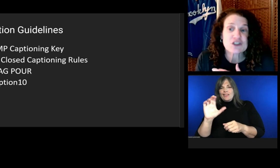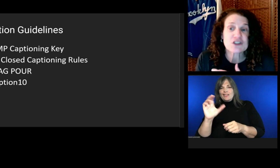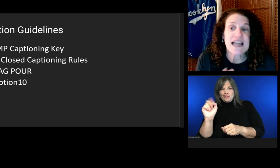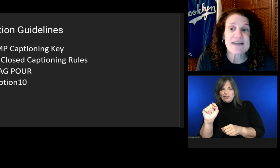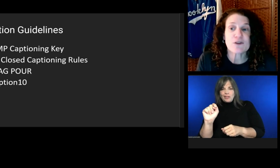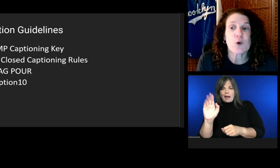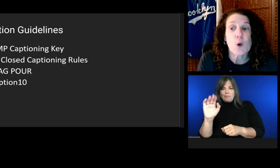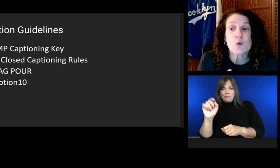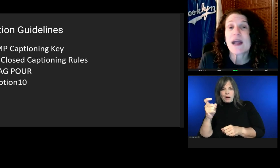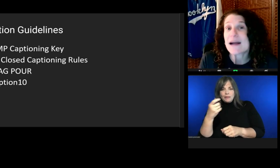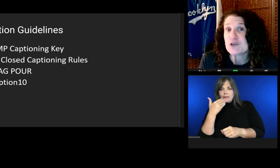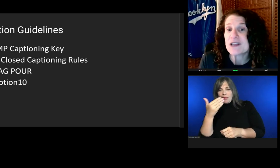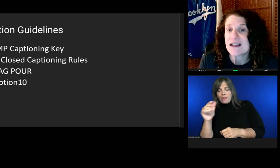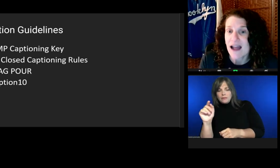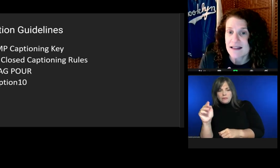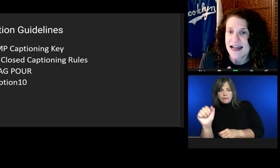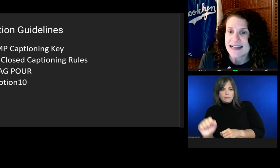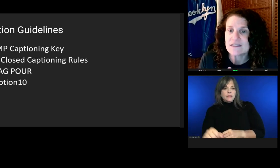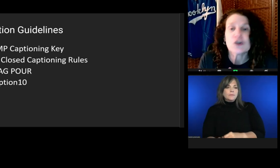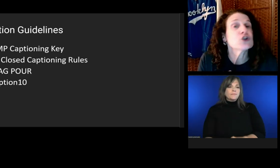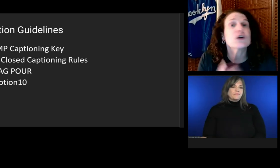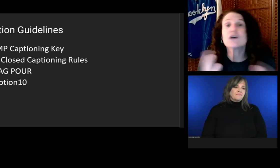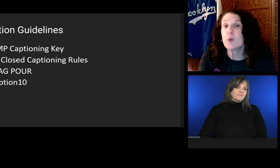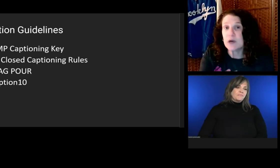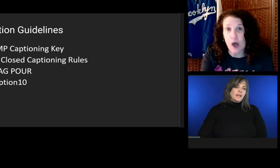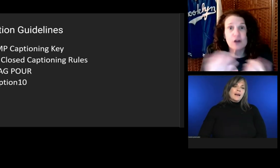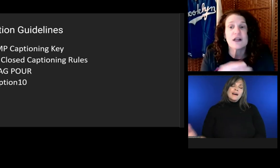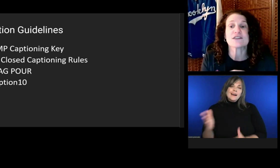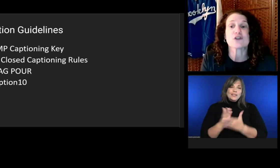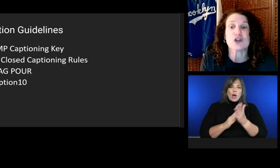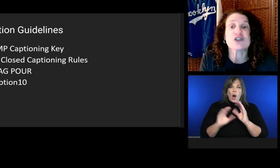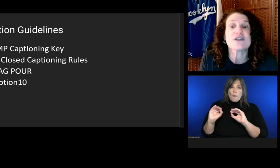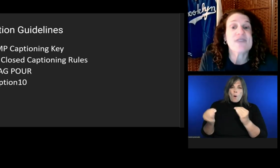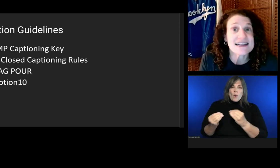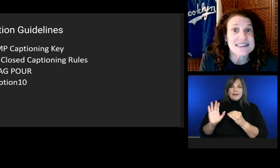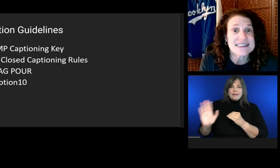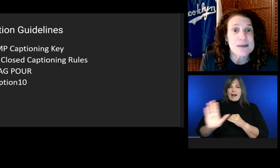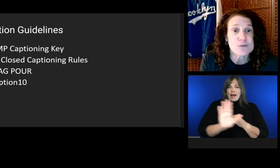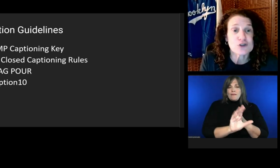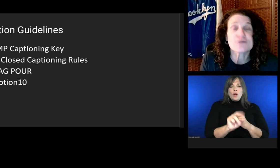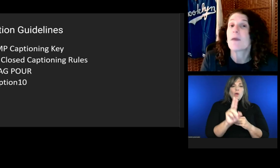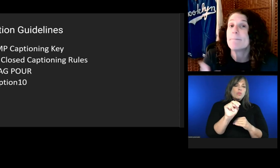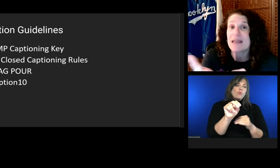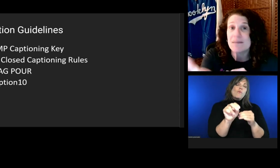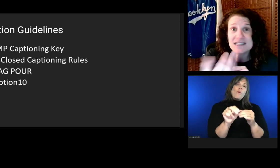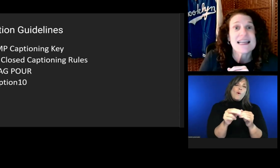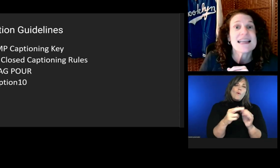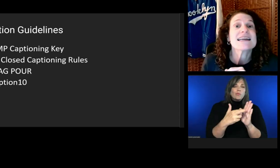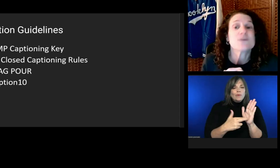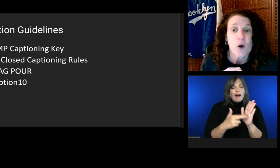You can do an online search to find examples. The BBC is one of them.